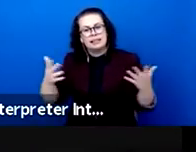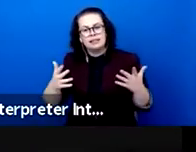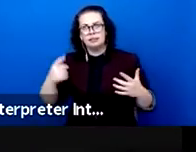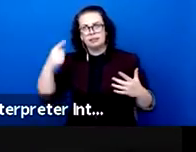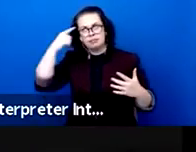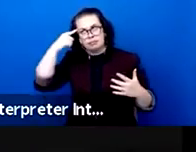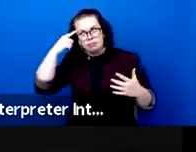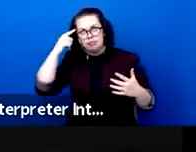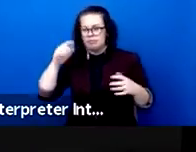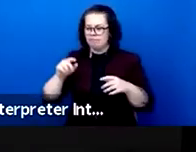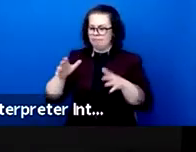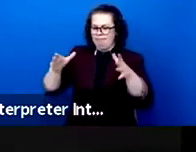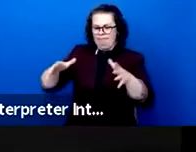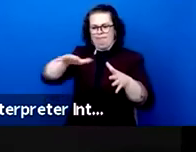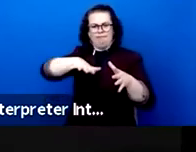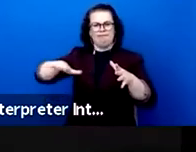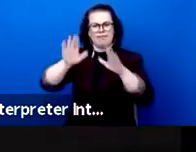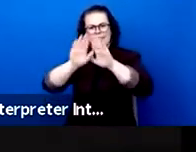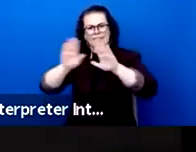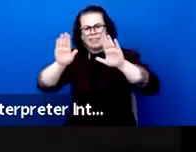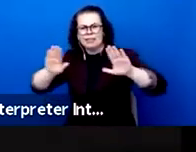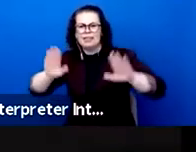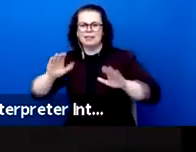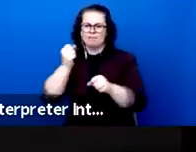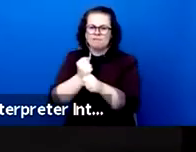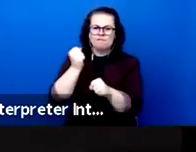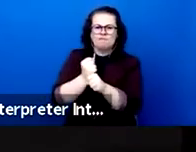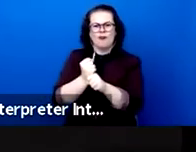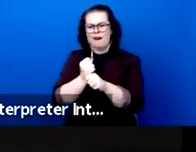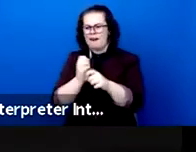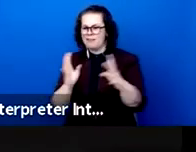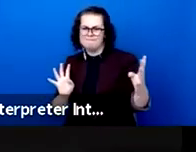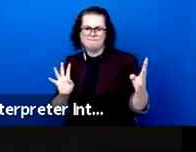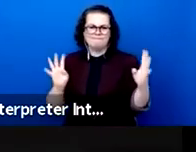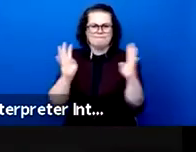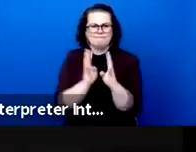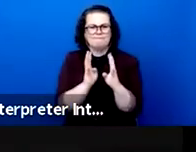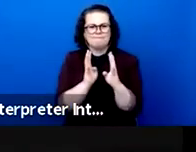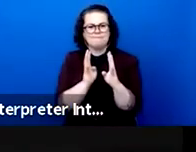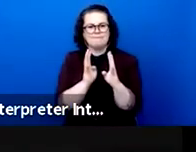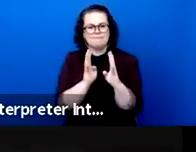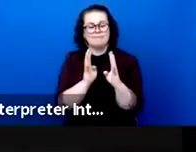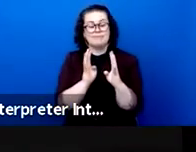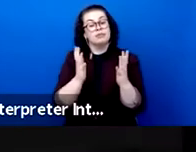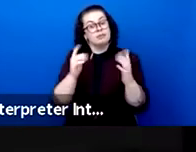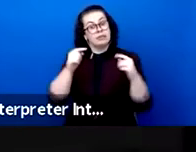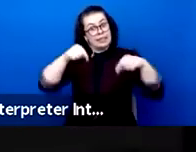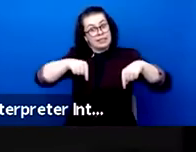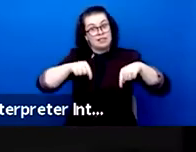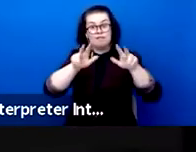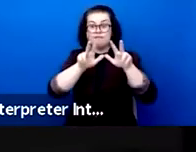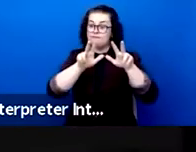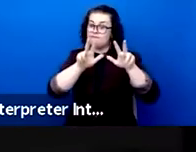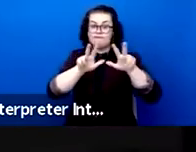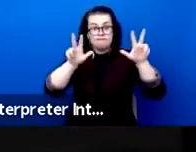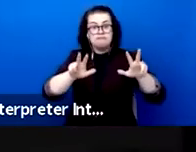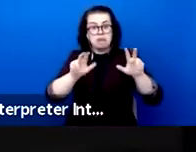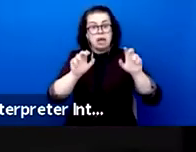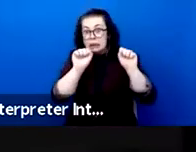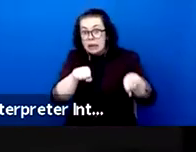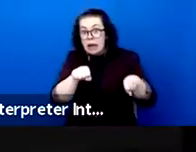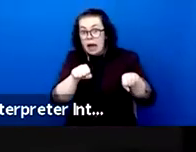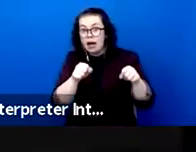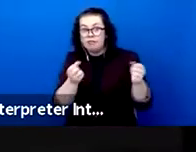or simply recreational virtues cannot constitute an impassable horizon. Can we imagine that all